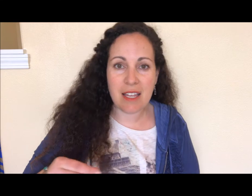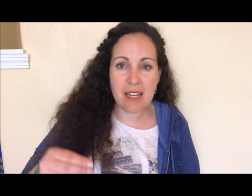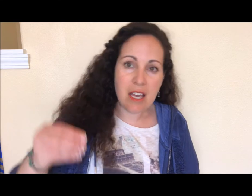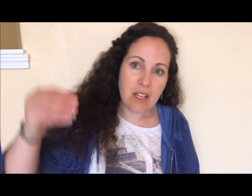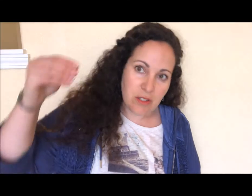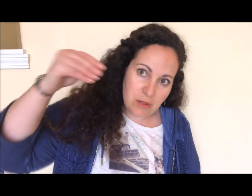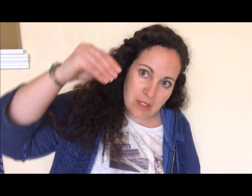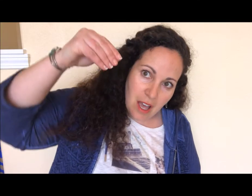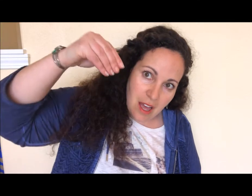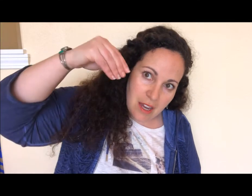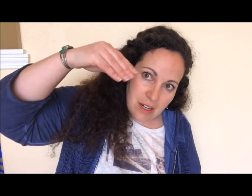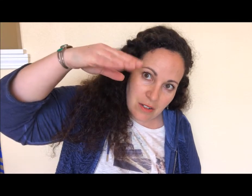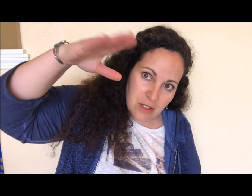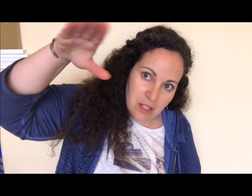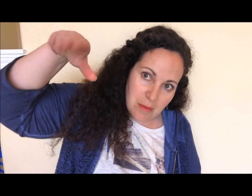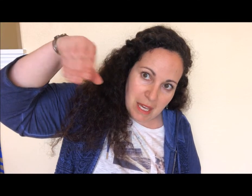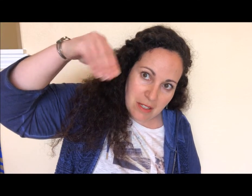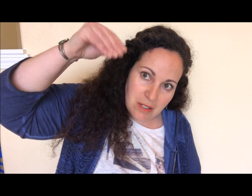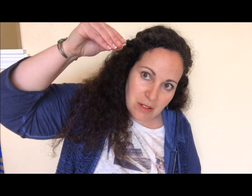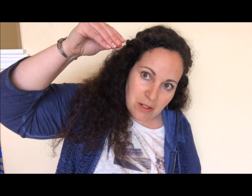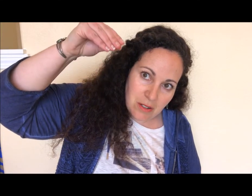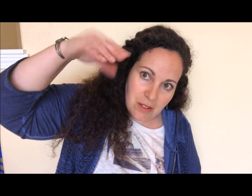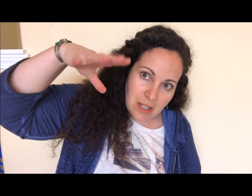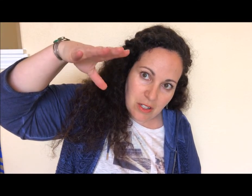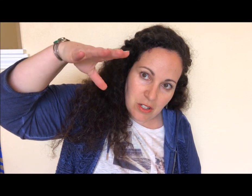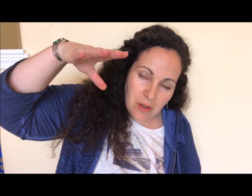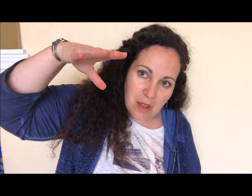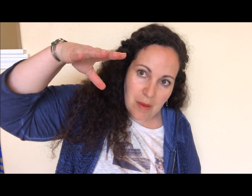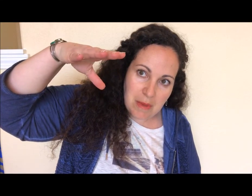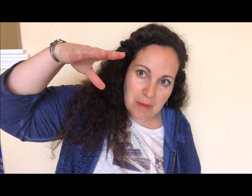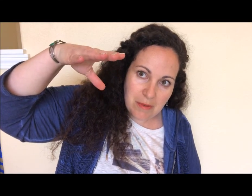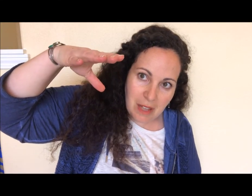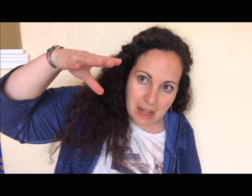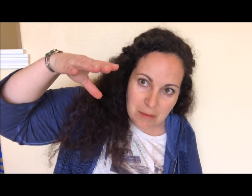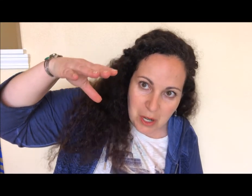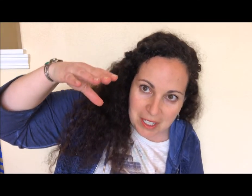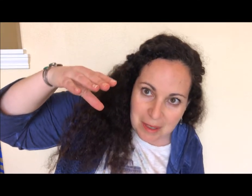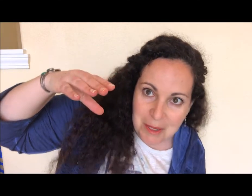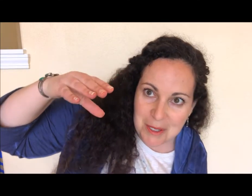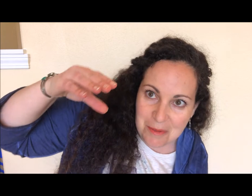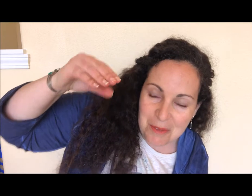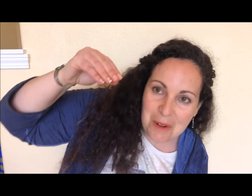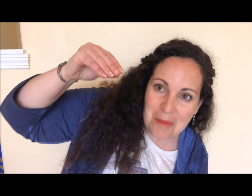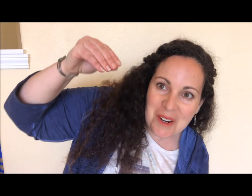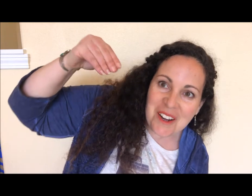To sign "sun" you're just going to make a circle and show the beam of light (trying to keep myself in the frame here) a